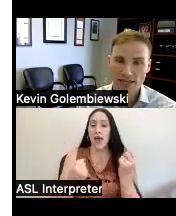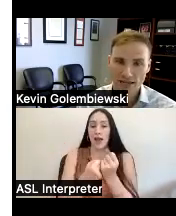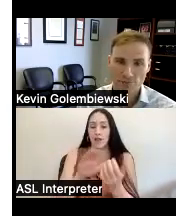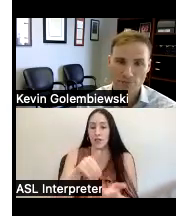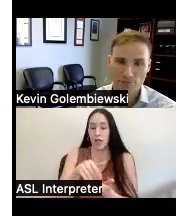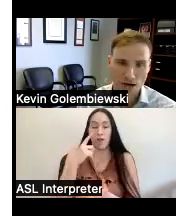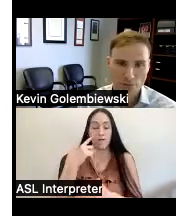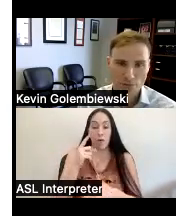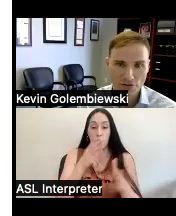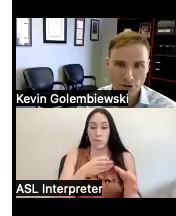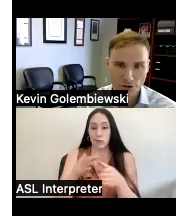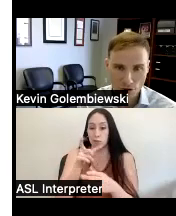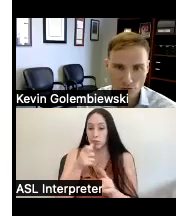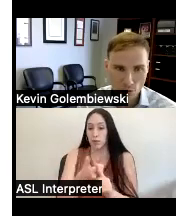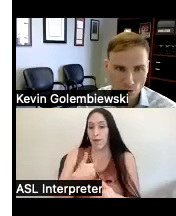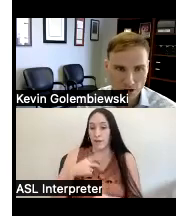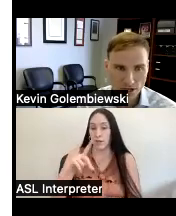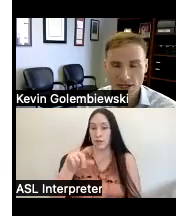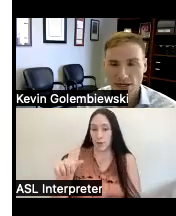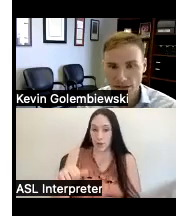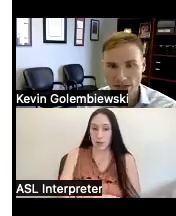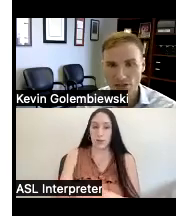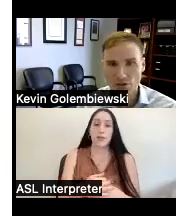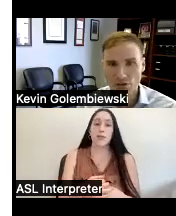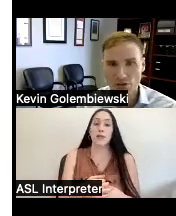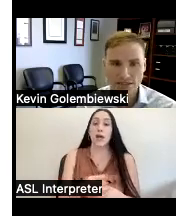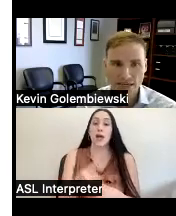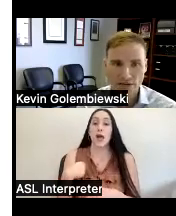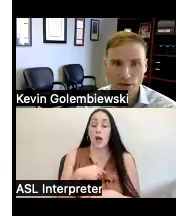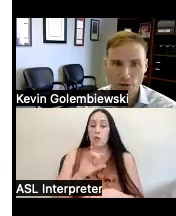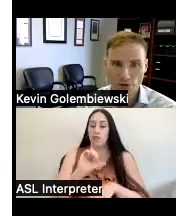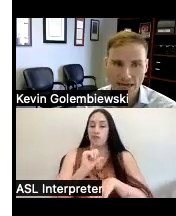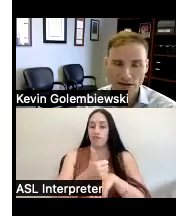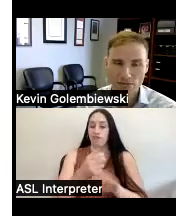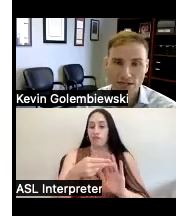as an independent non-profit with our own board and then in 2010 we were renamed